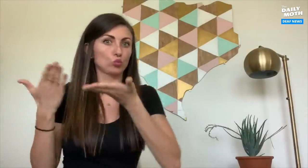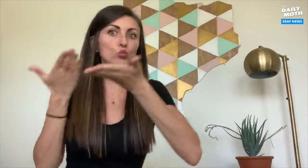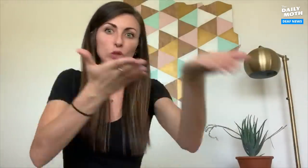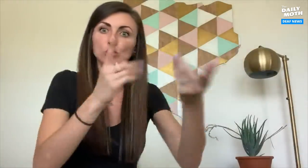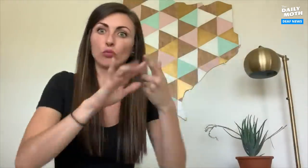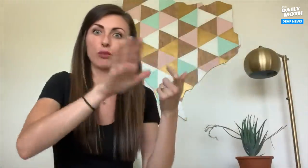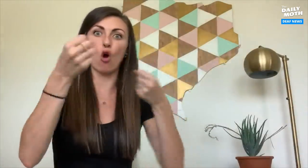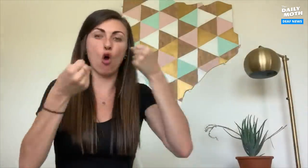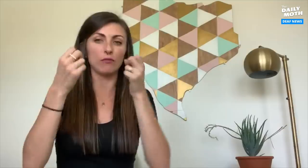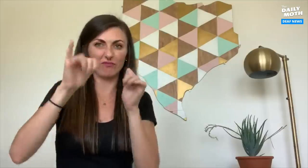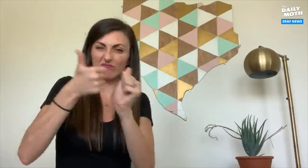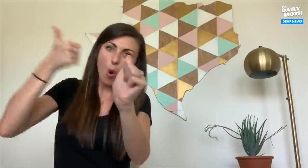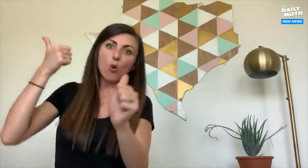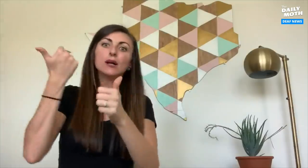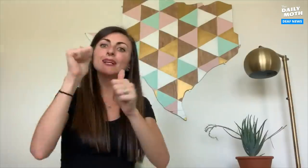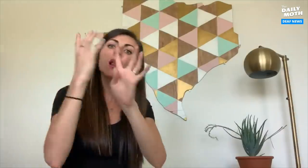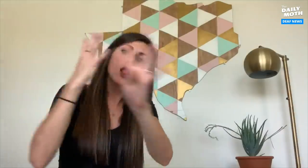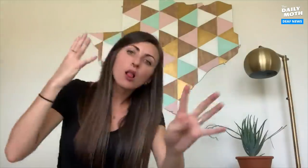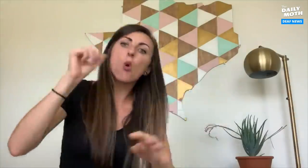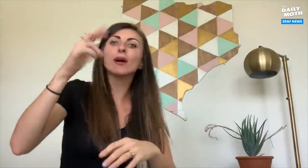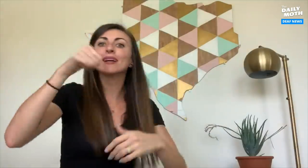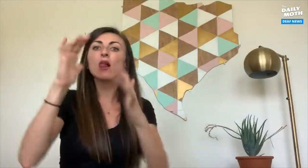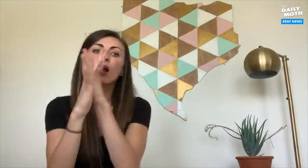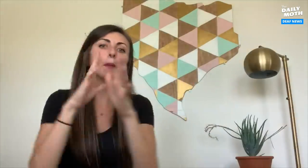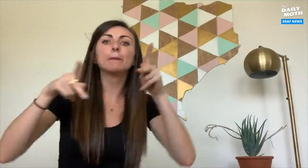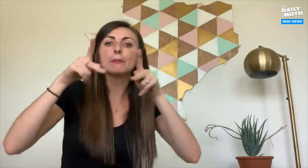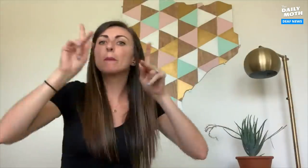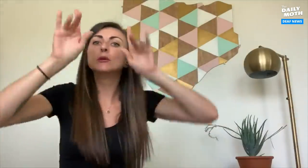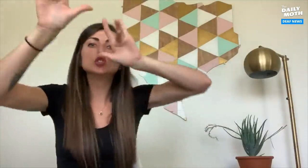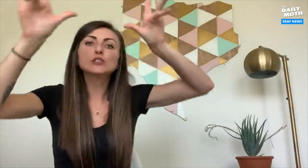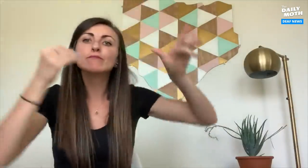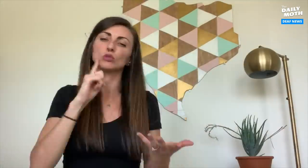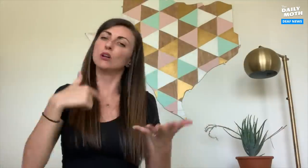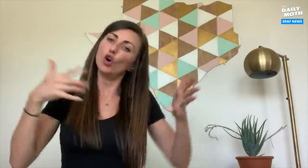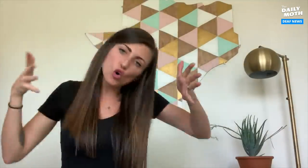and bring it to your car. That avoids any interaction with crowds or in lines or touching food that other people has touched.